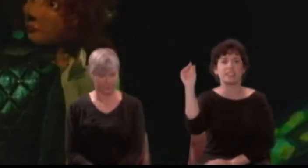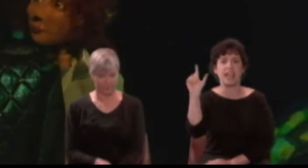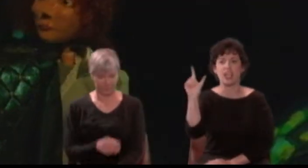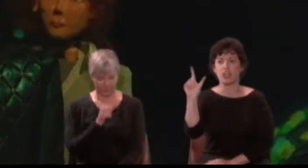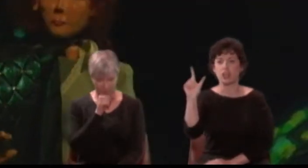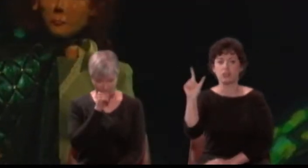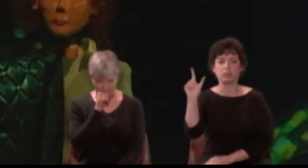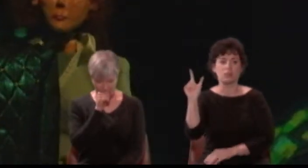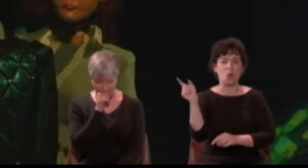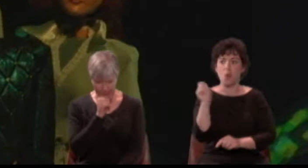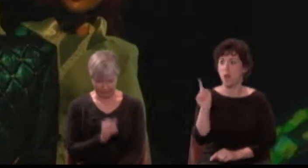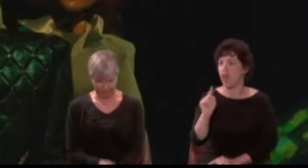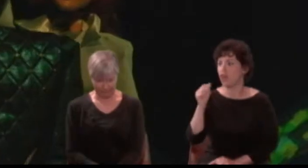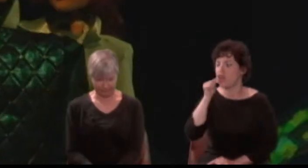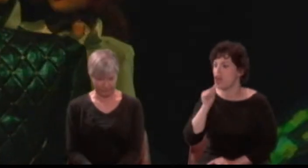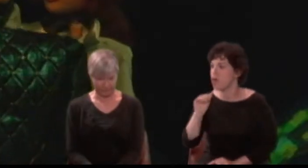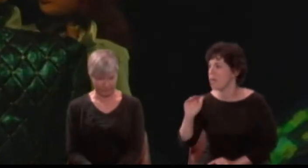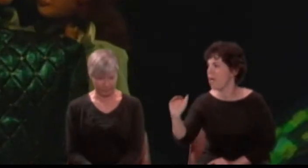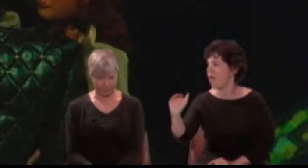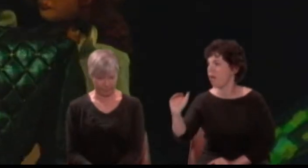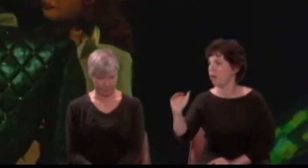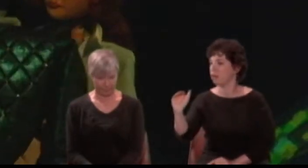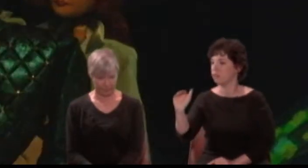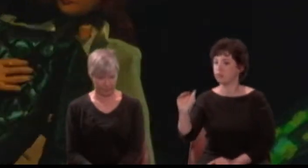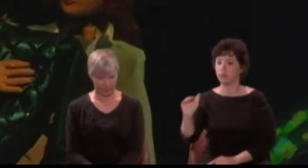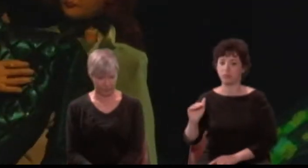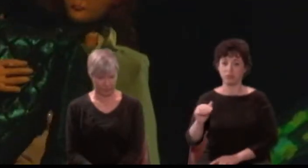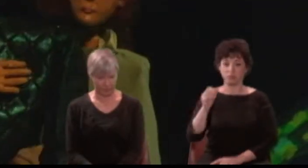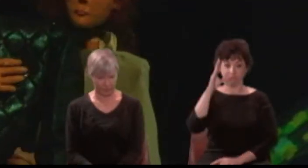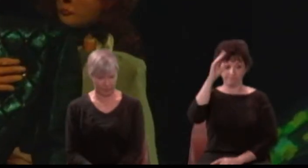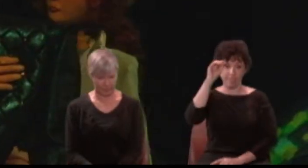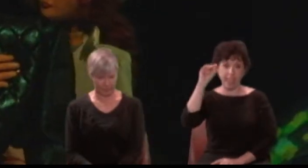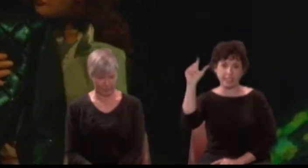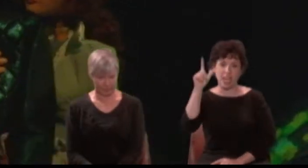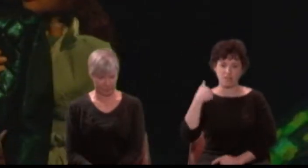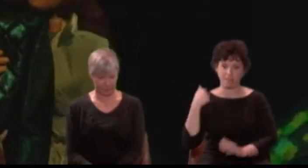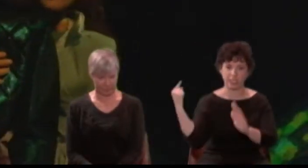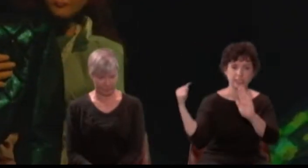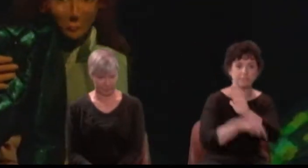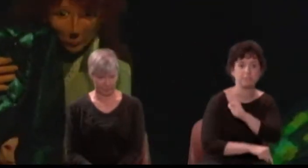The one I'll slay, the other slayeth me.